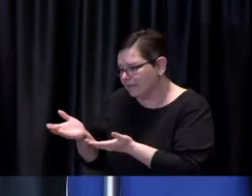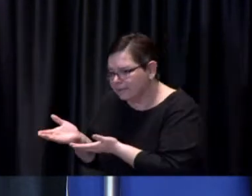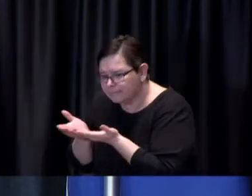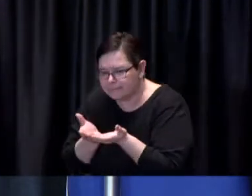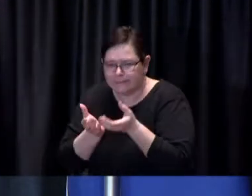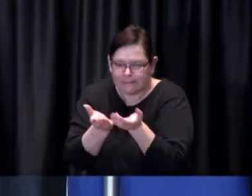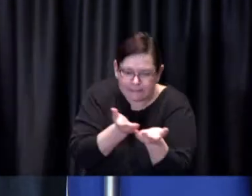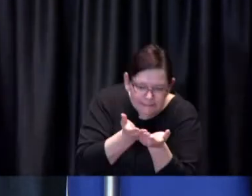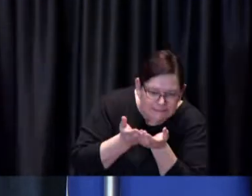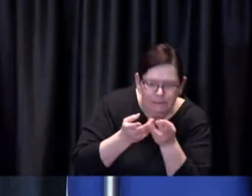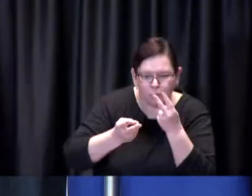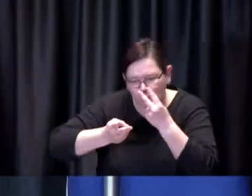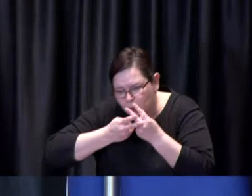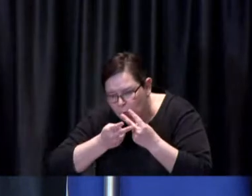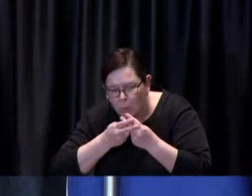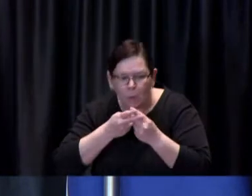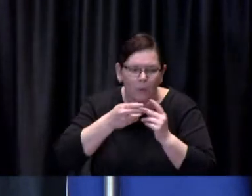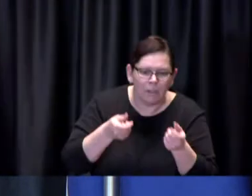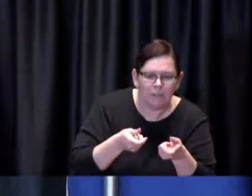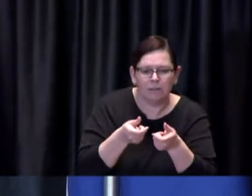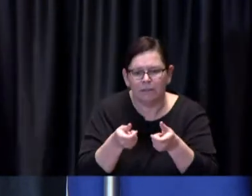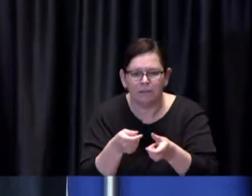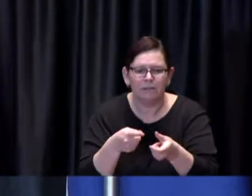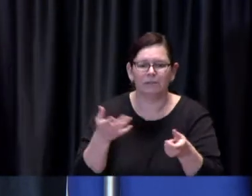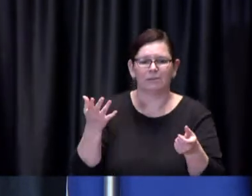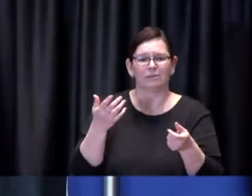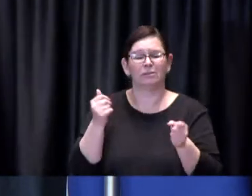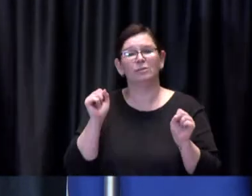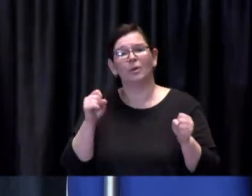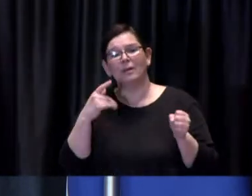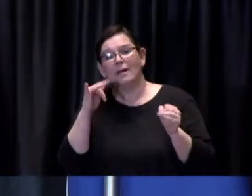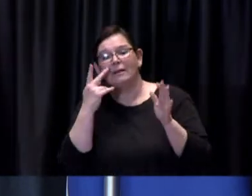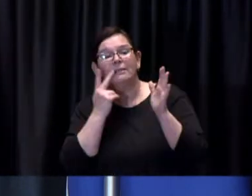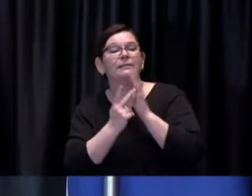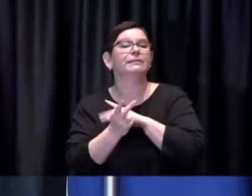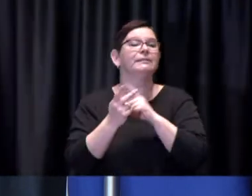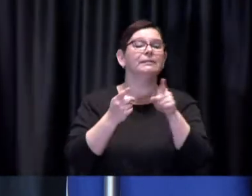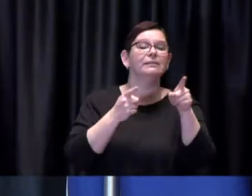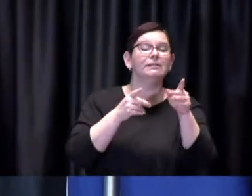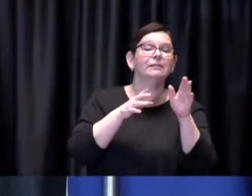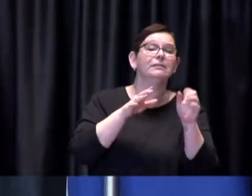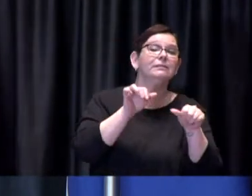we look forward as more products become available particularly those that are refrigerator stable